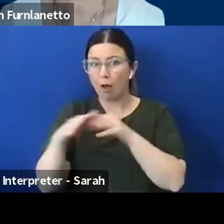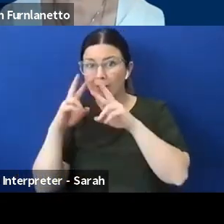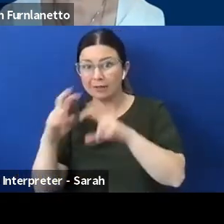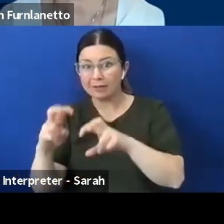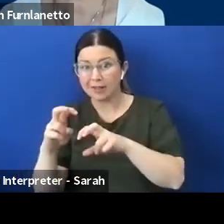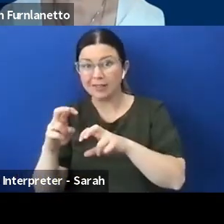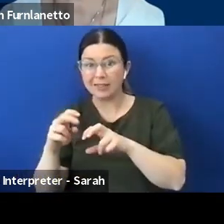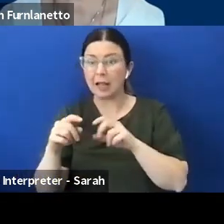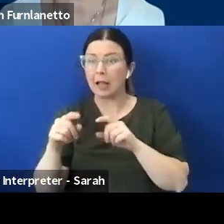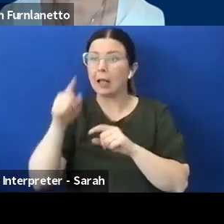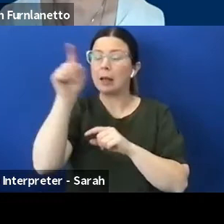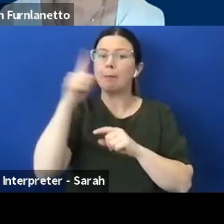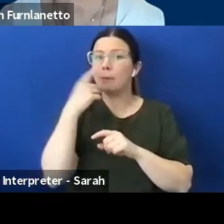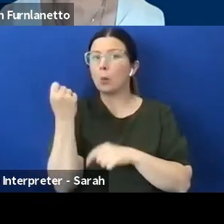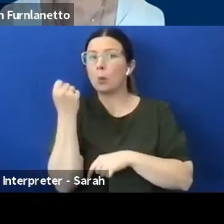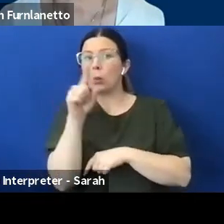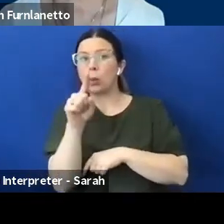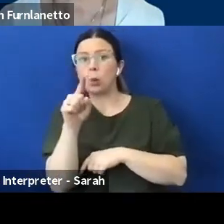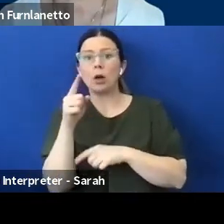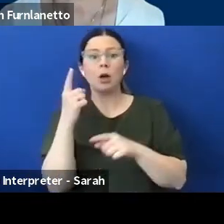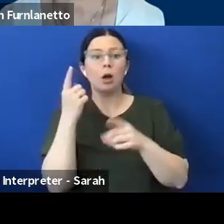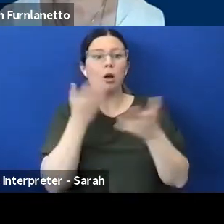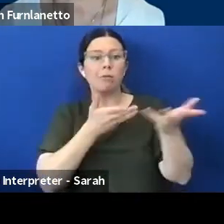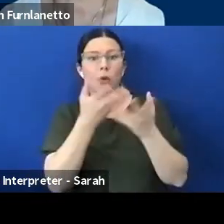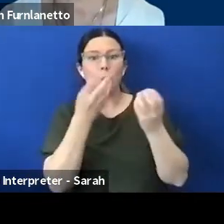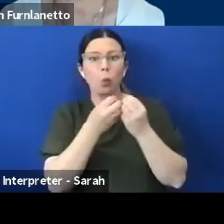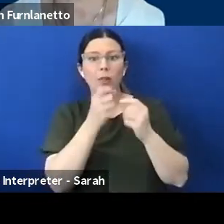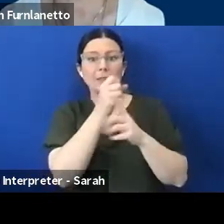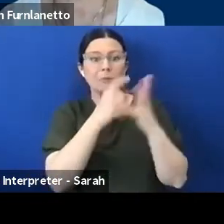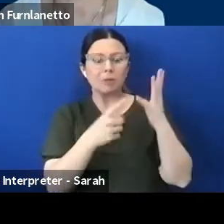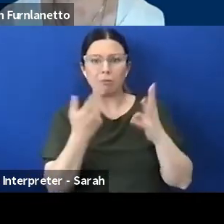disabilities because of fear, they don't know what they're going to face, you know, is